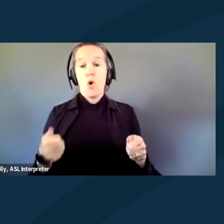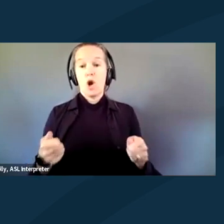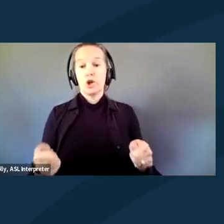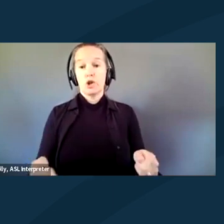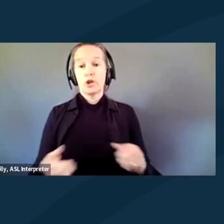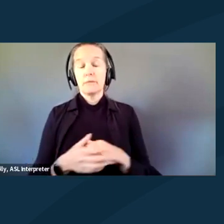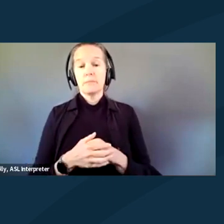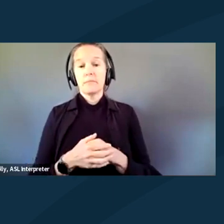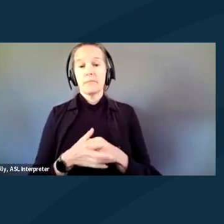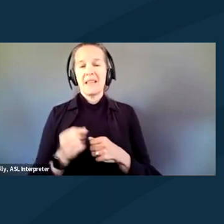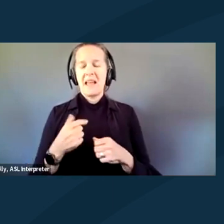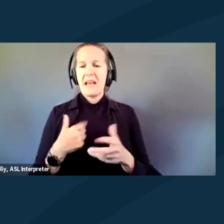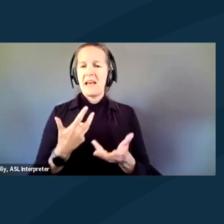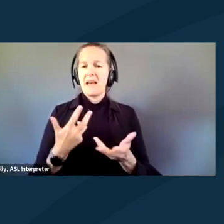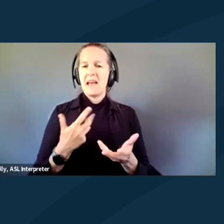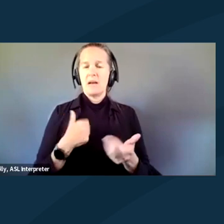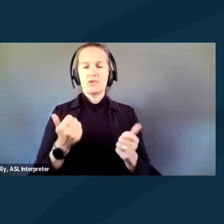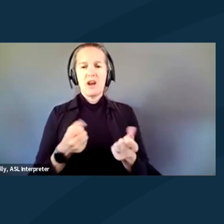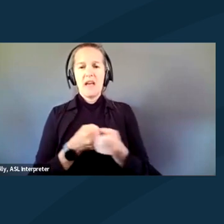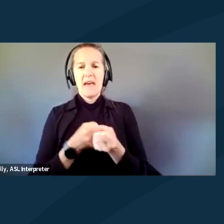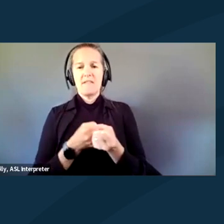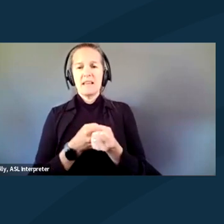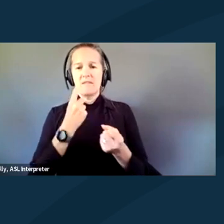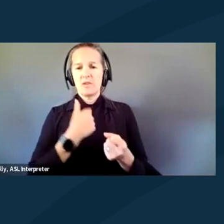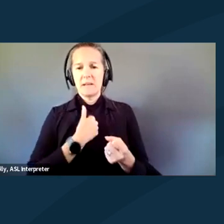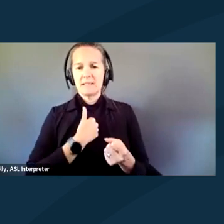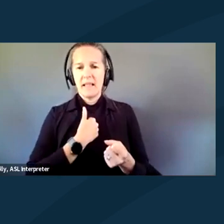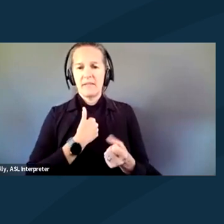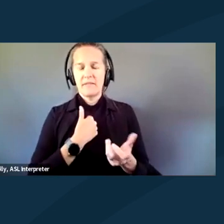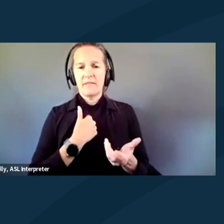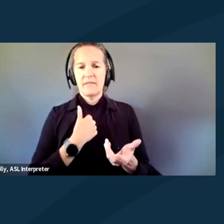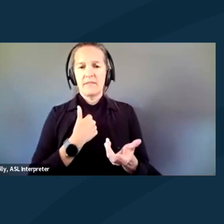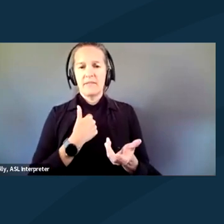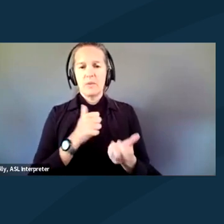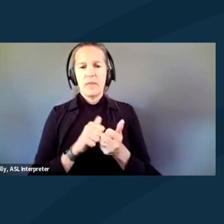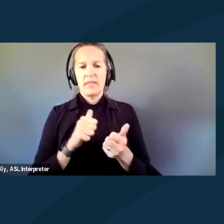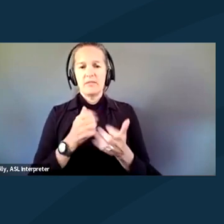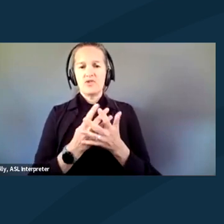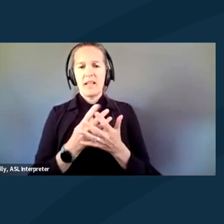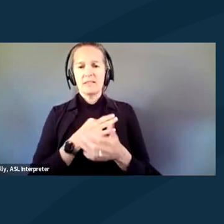I was sort of trying to advocate for myself with the jail staff and the guard.